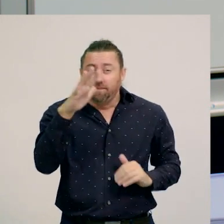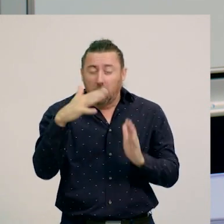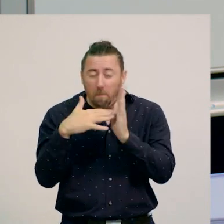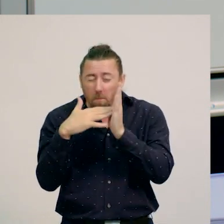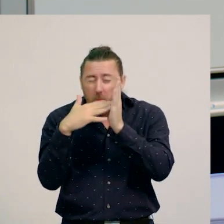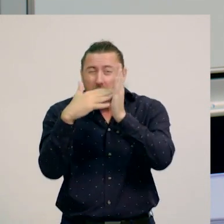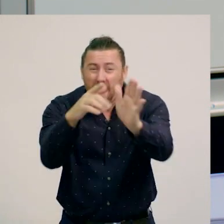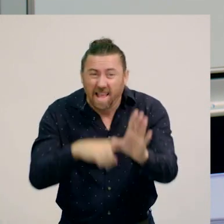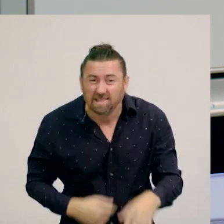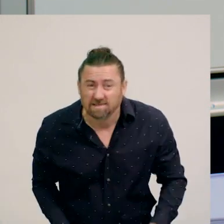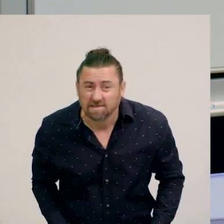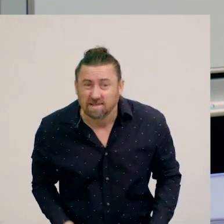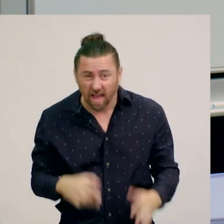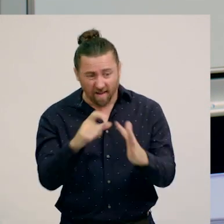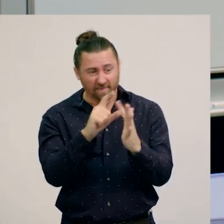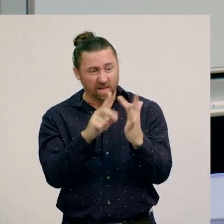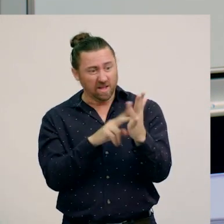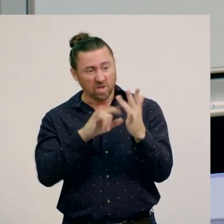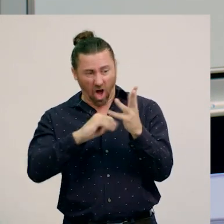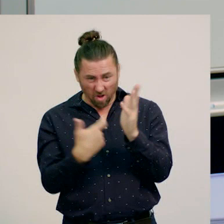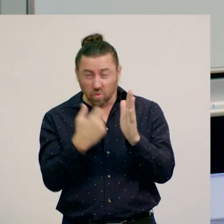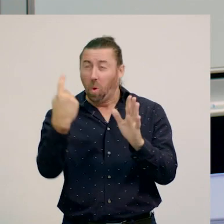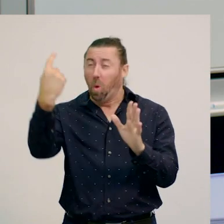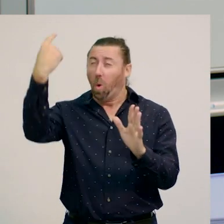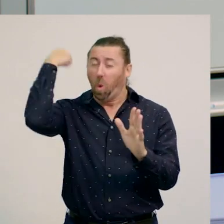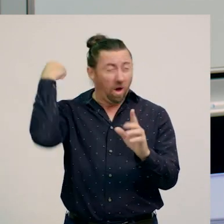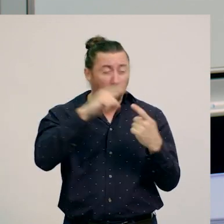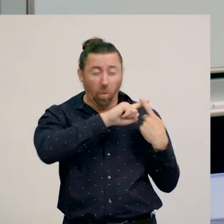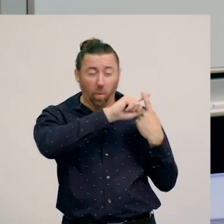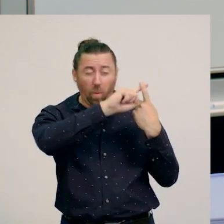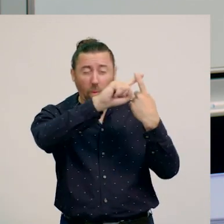from when the dinosaurs walked the earth. It runs from Cooktown to Townsville,